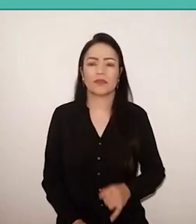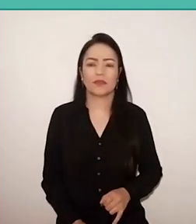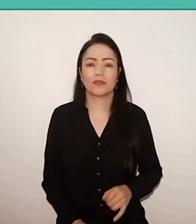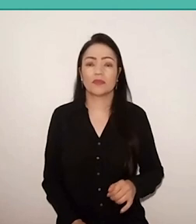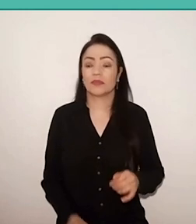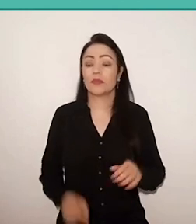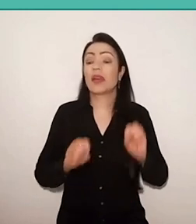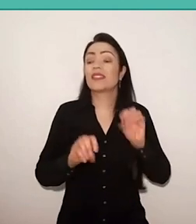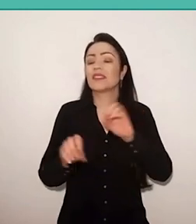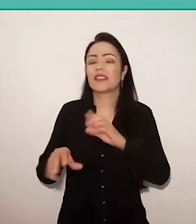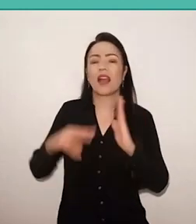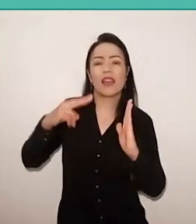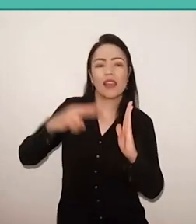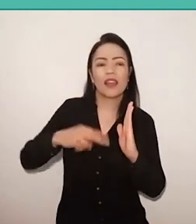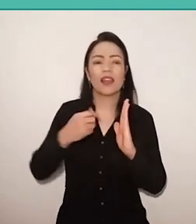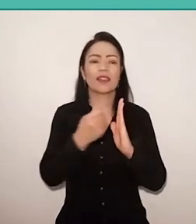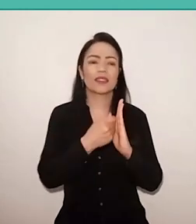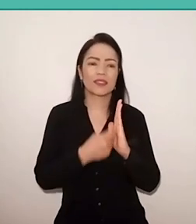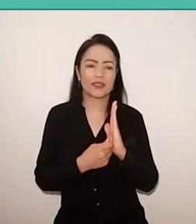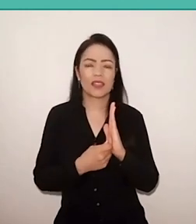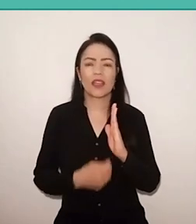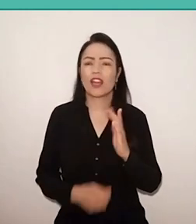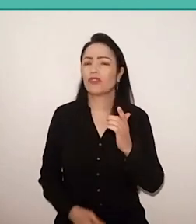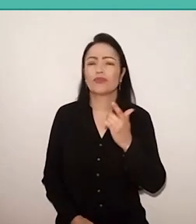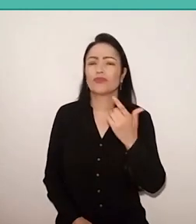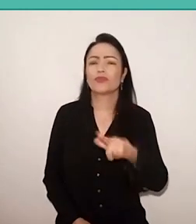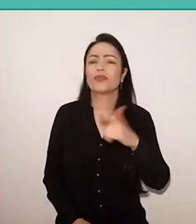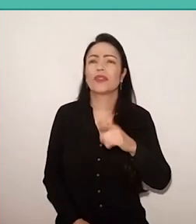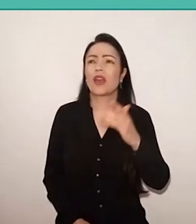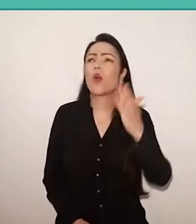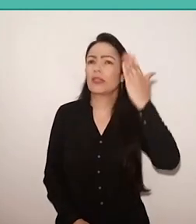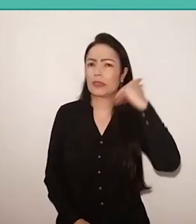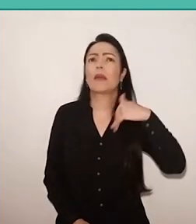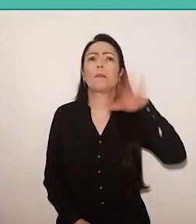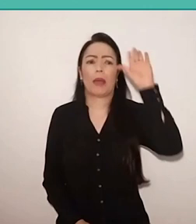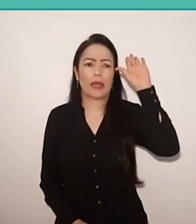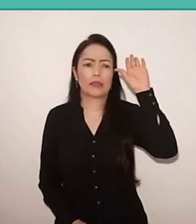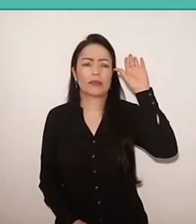For Freire, there is no knowledges more or know less, for Freire, there are different knowledges.